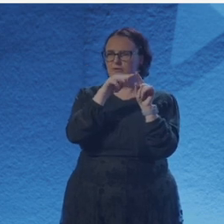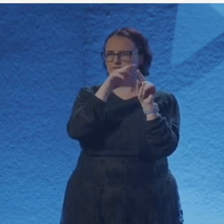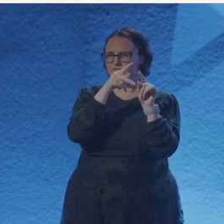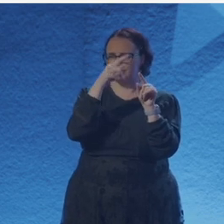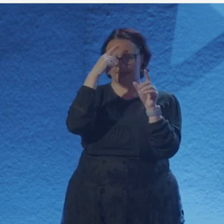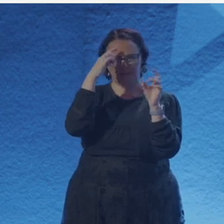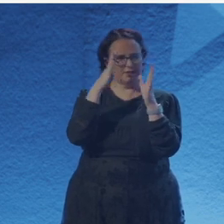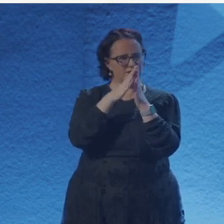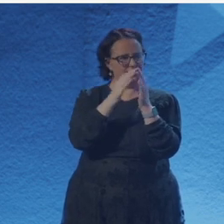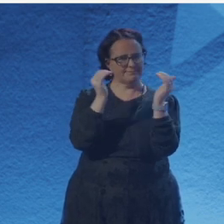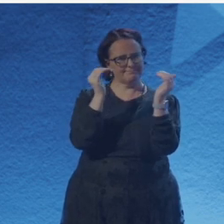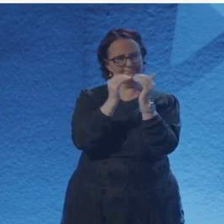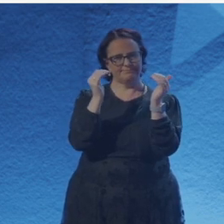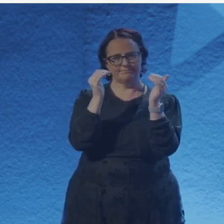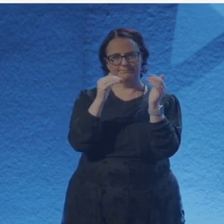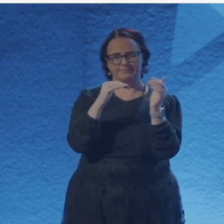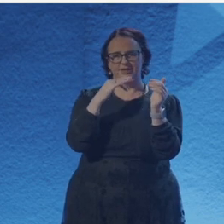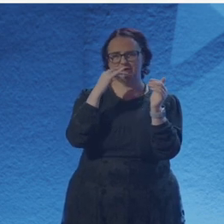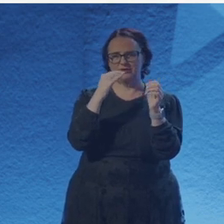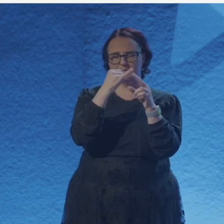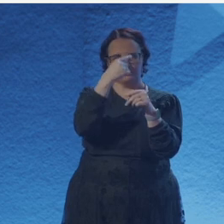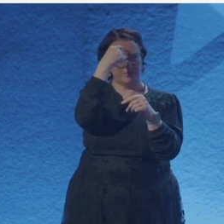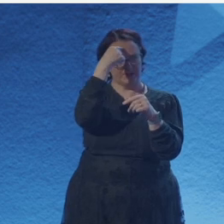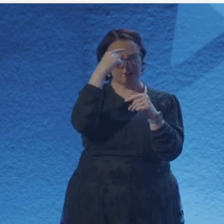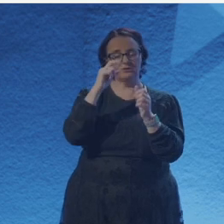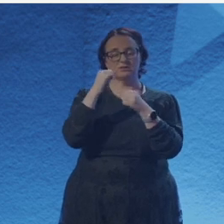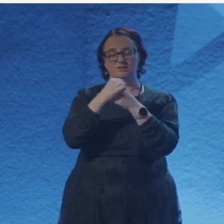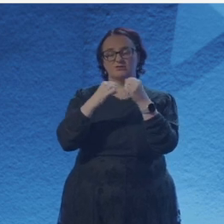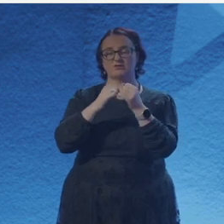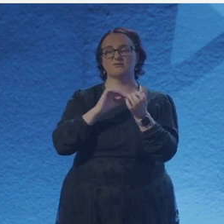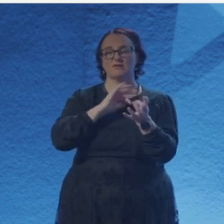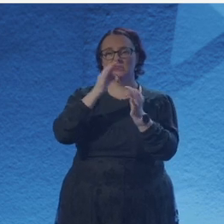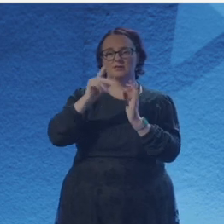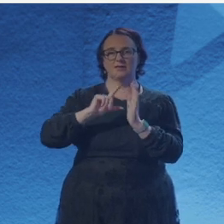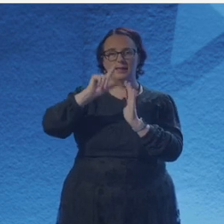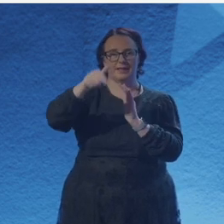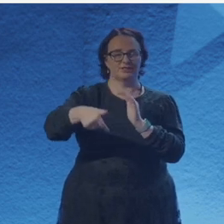if I say it out loud, is there some sort of- It's almost like there are a few variables